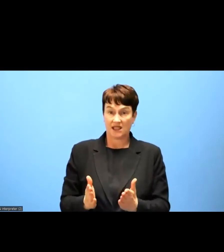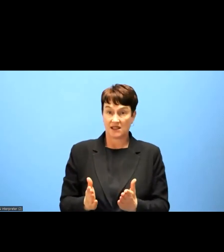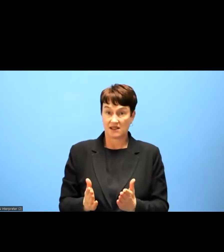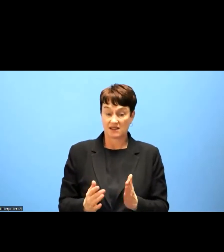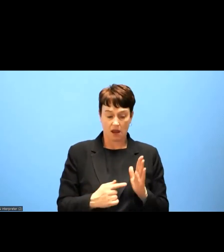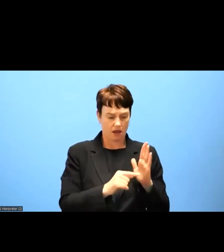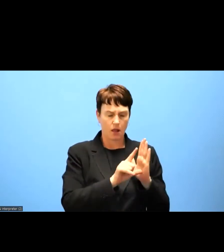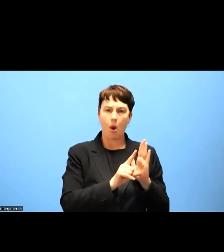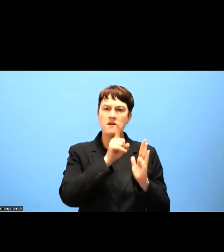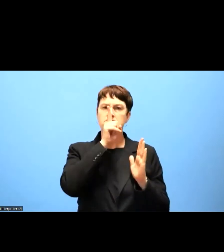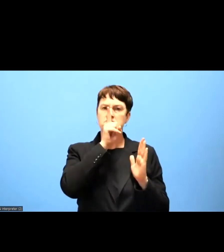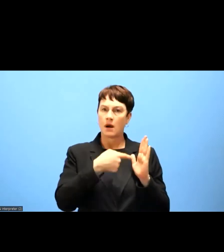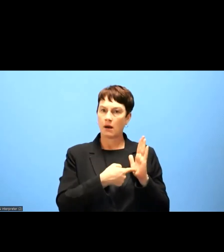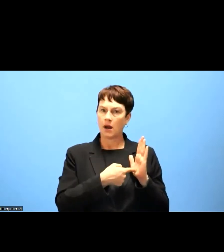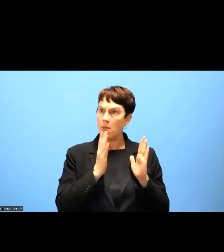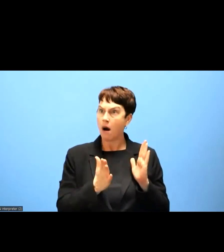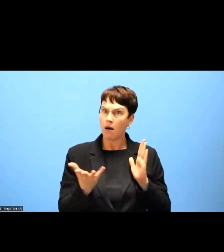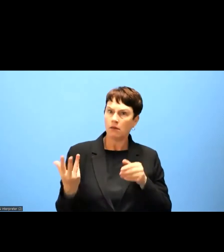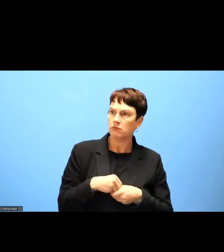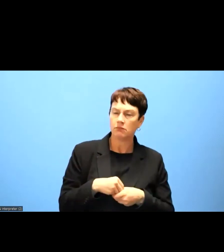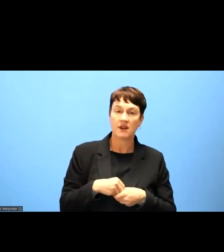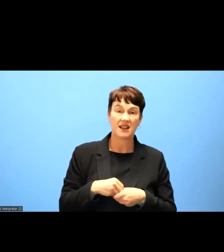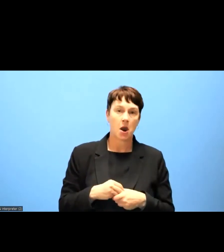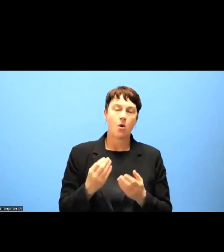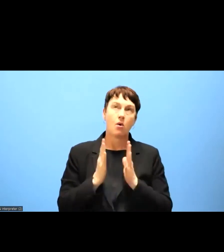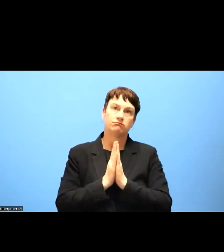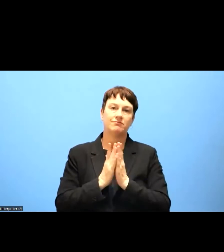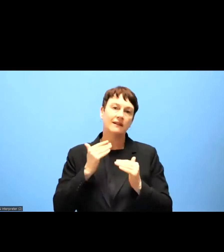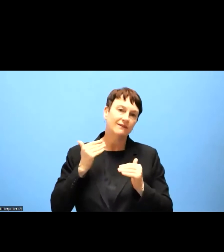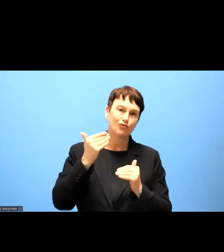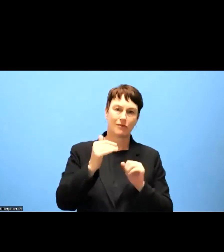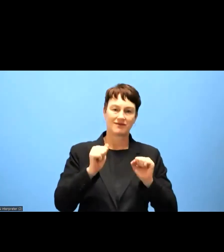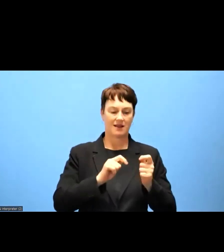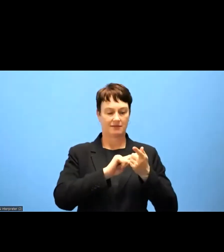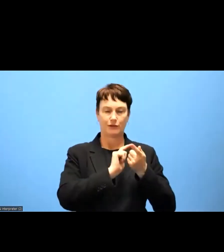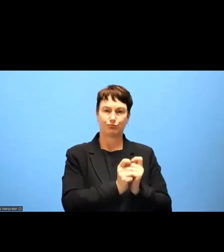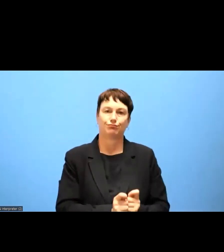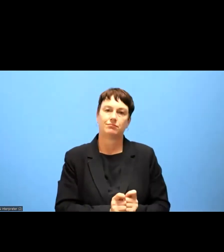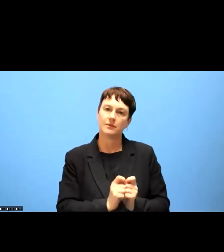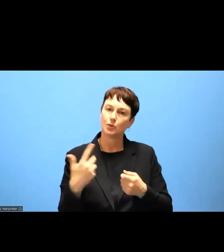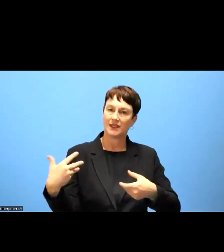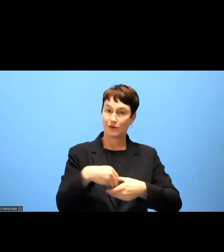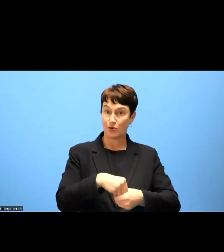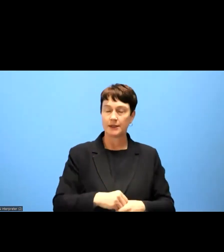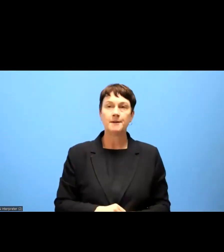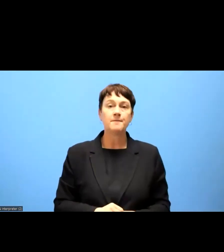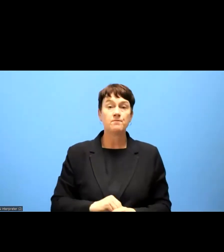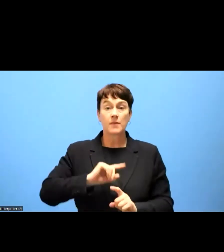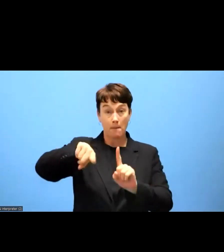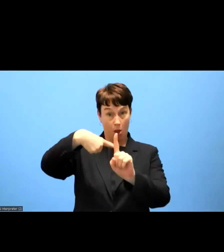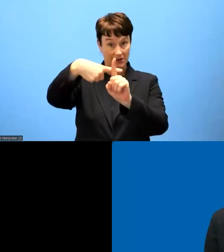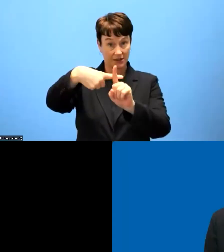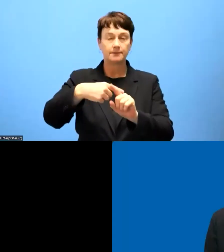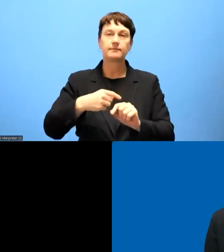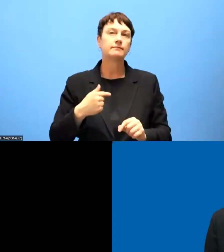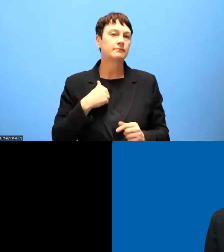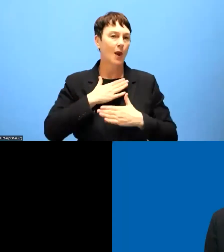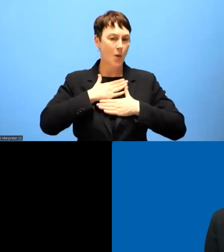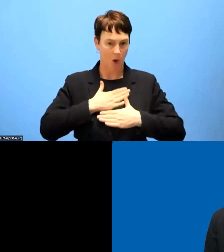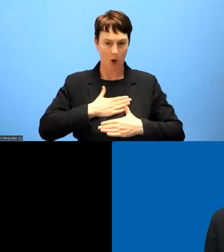Beyond that, I would like also to highlight that the what June mentioned about the